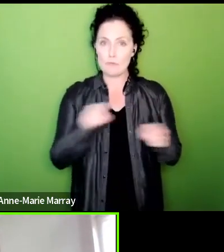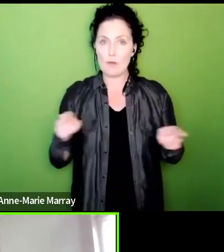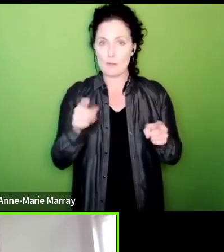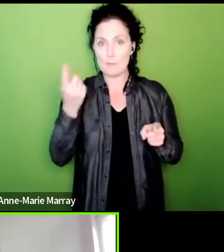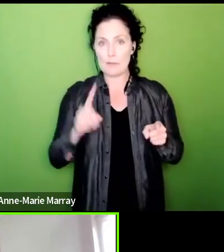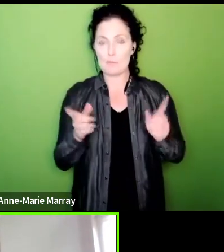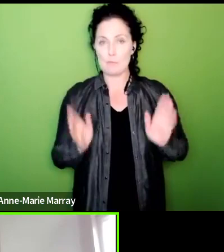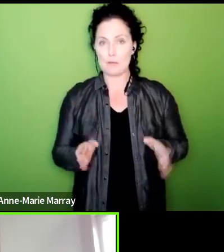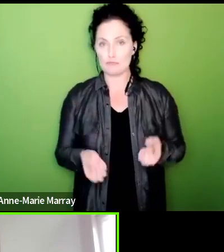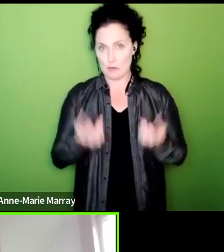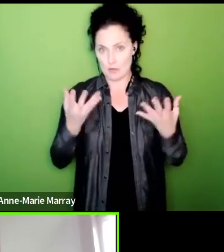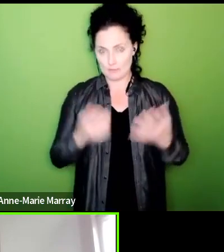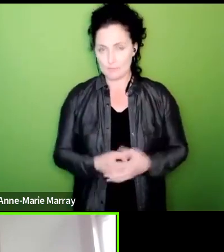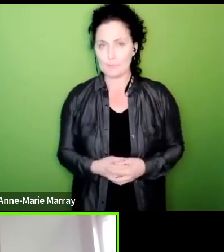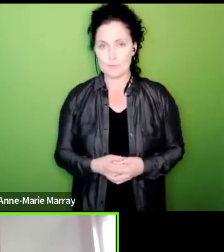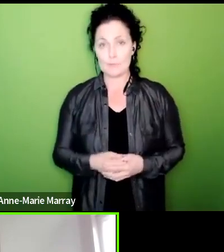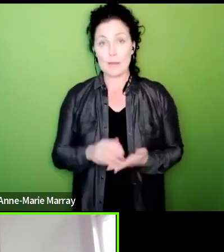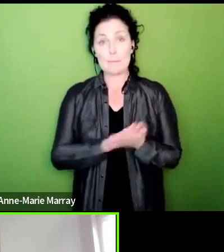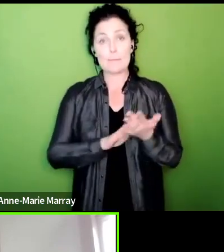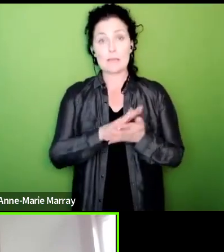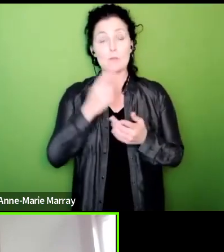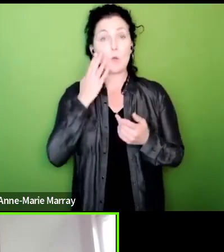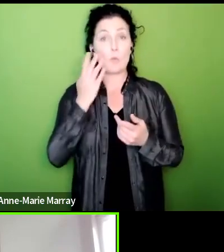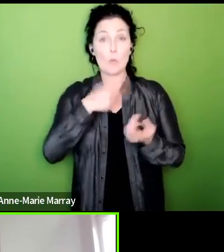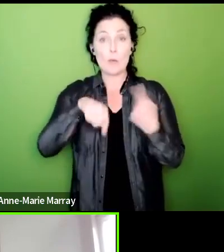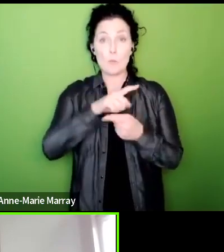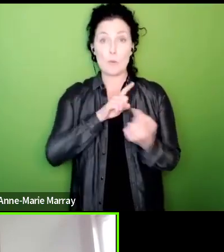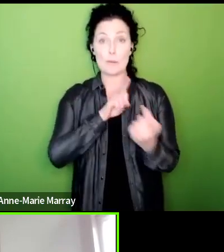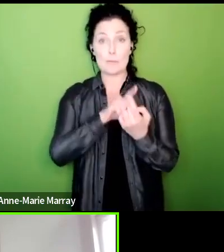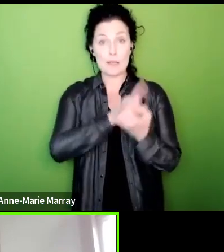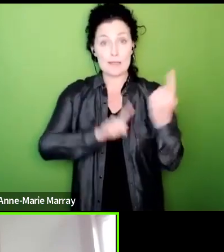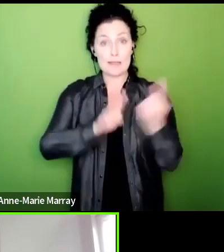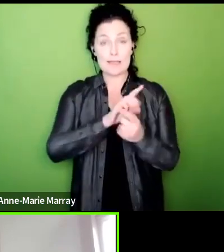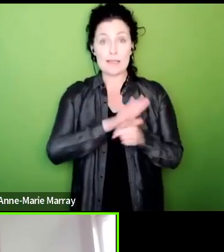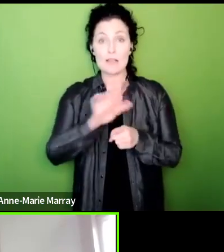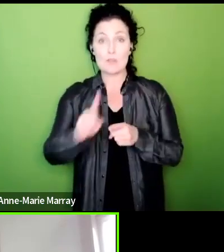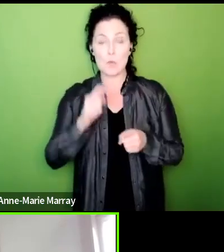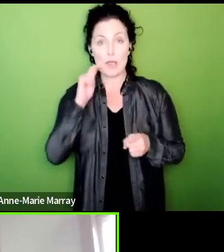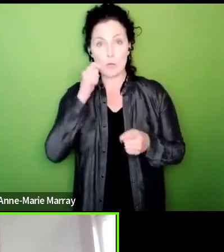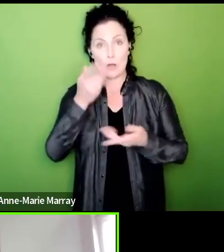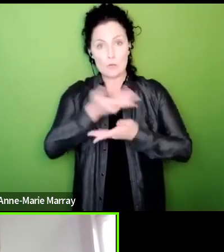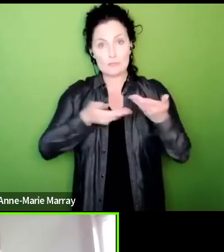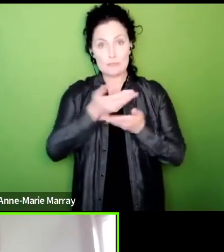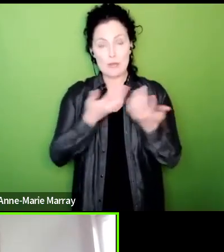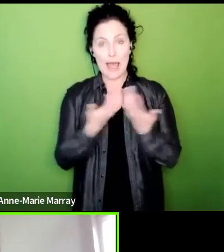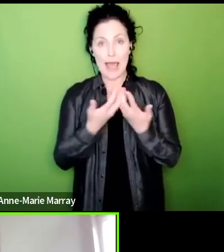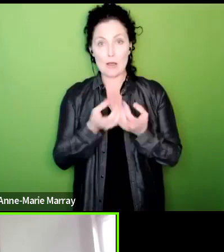it will make a decision on how to raise money in addition to the millions that we currently